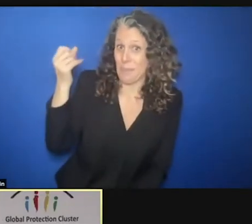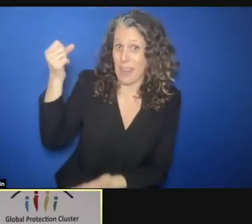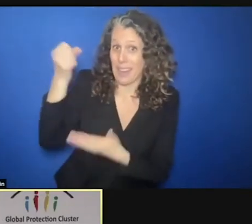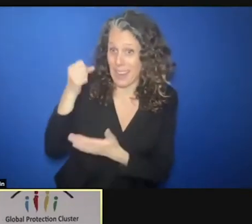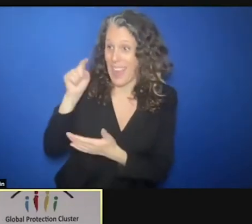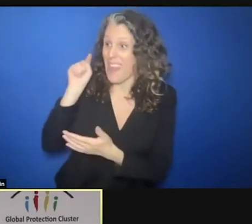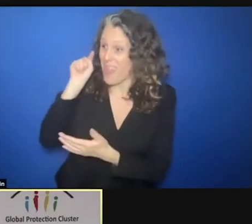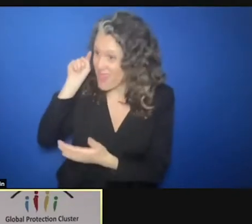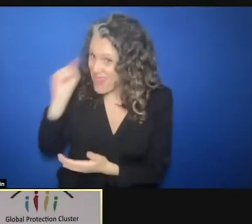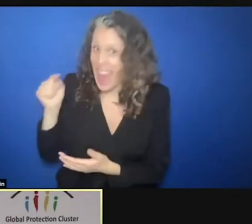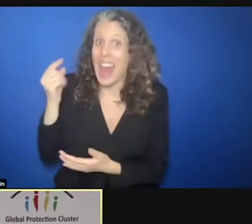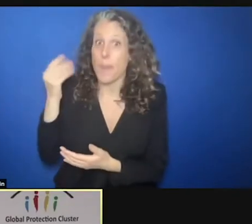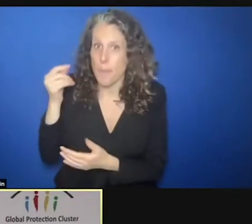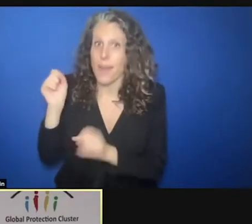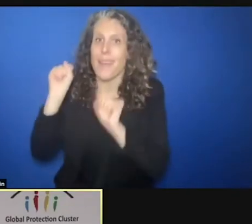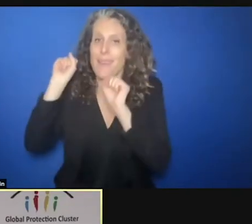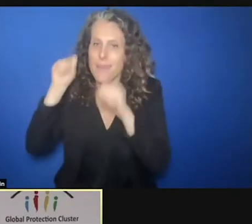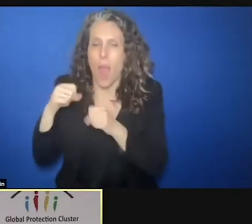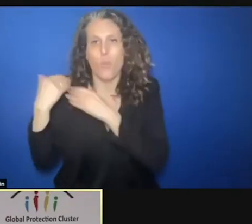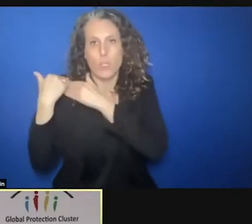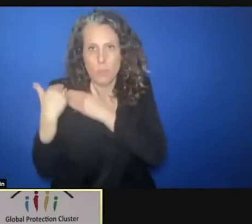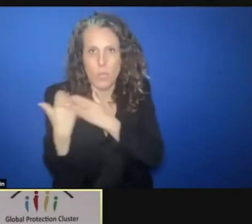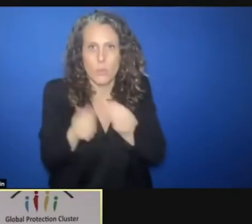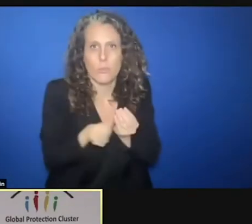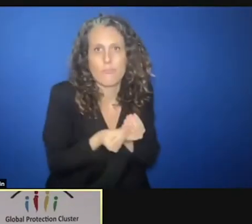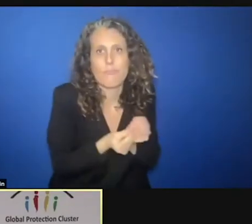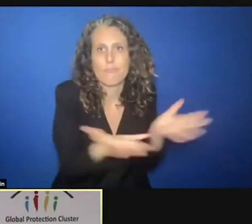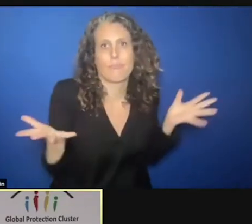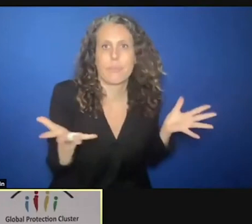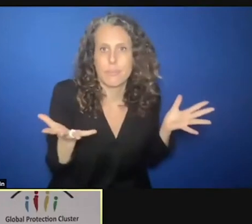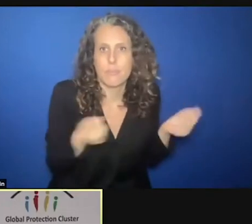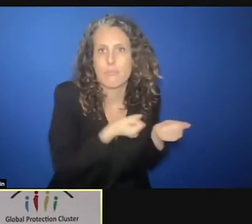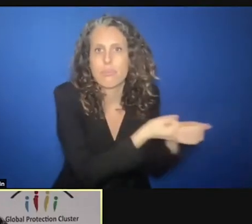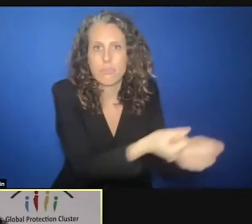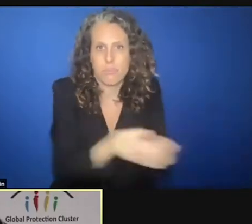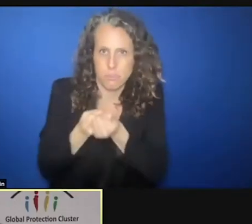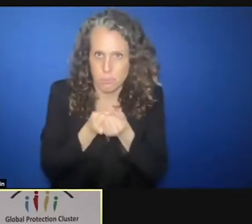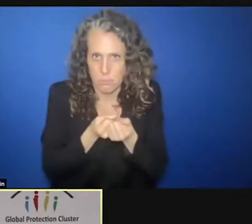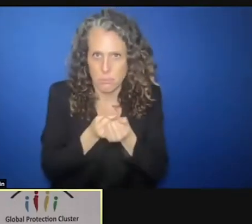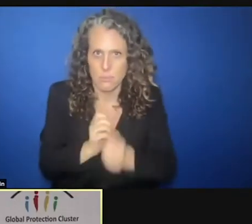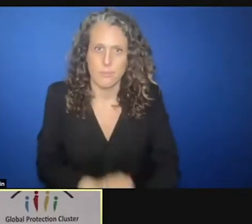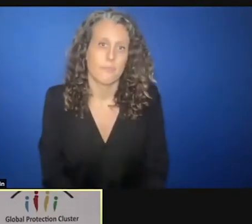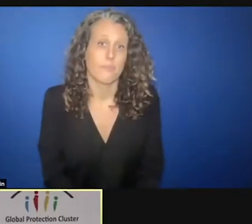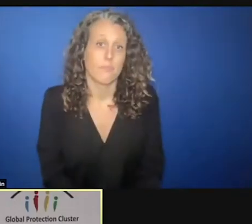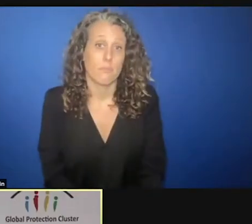use in a responsible way in countries. Now, should we do more? Yes the needs